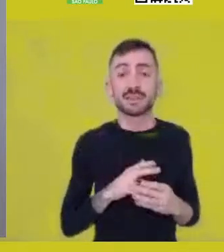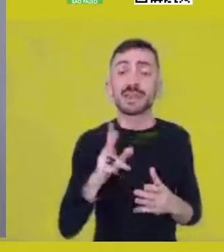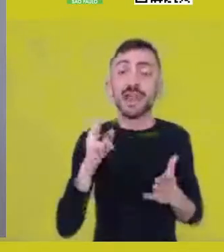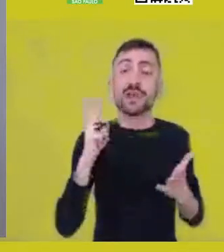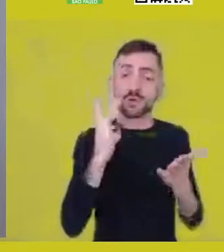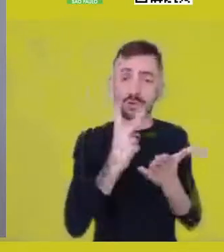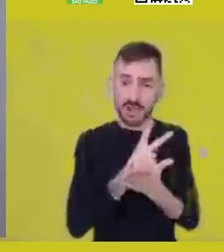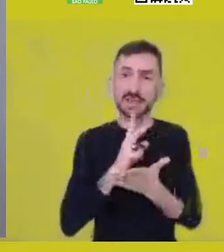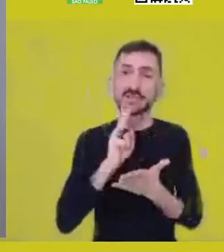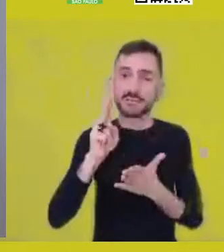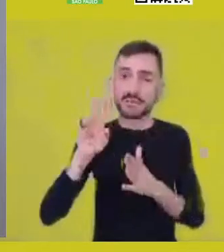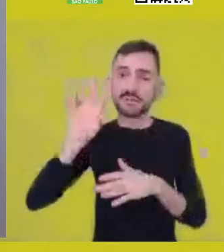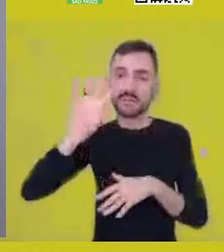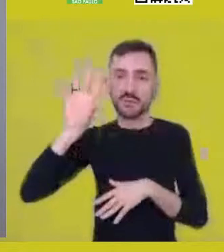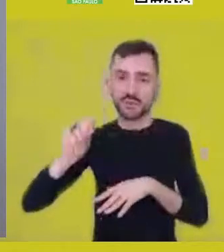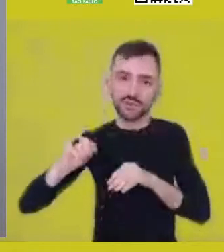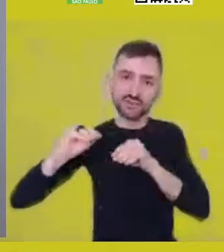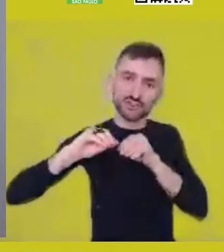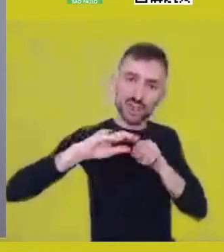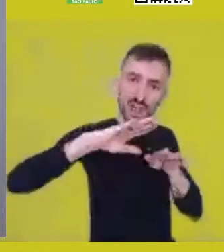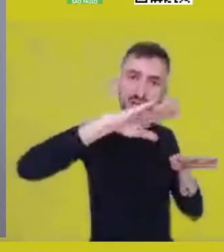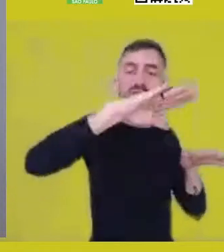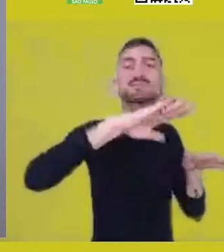in a very interesting way,